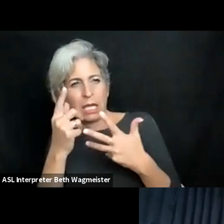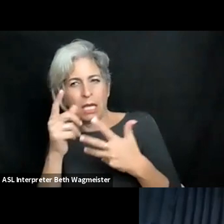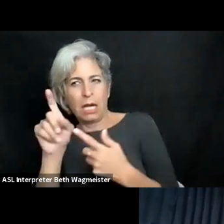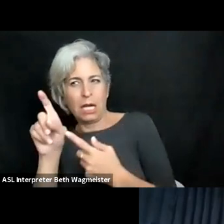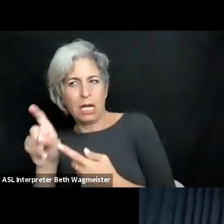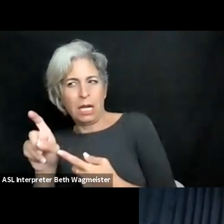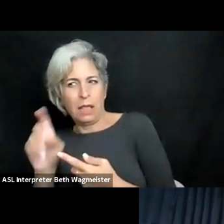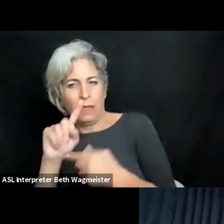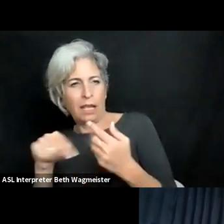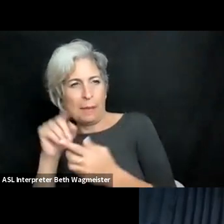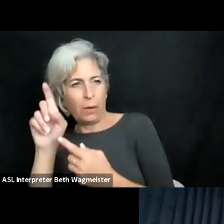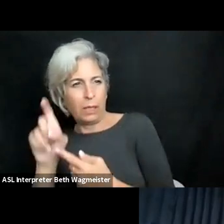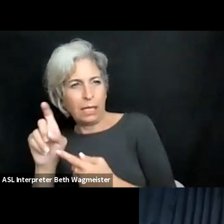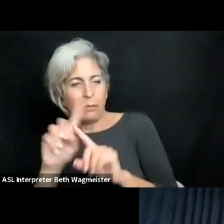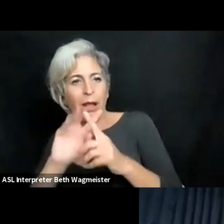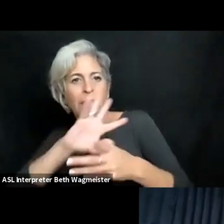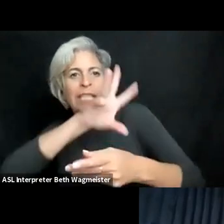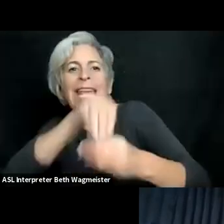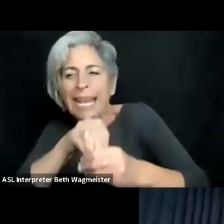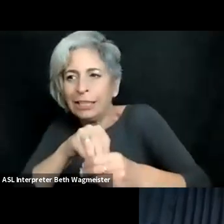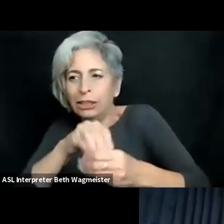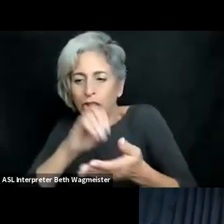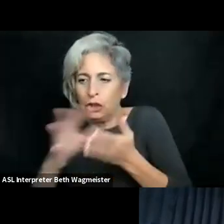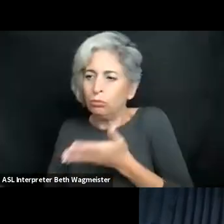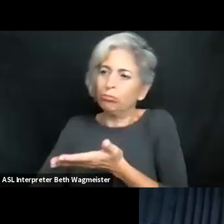HCI courses, where we are not only hearing about